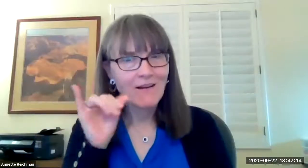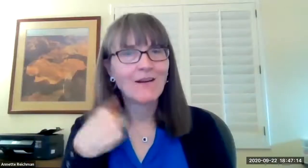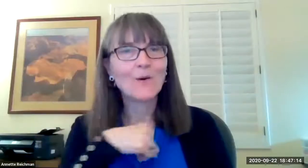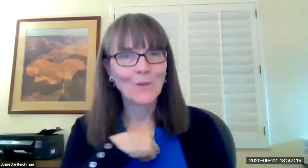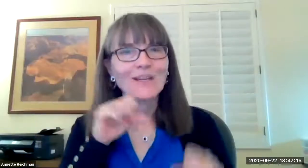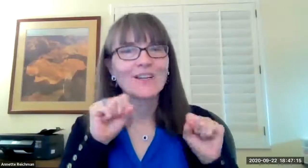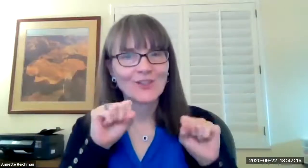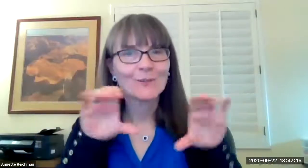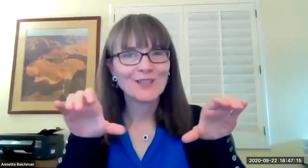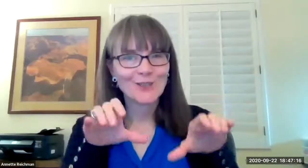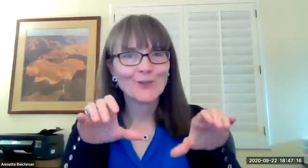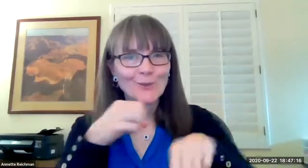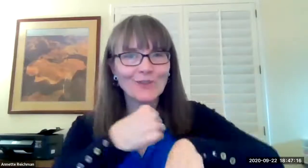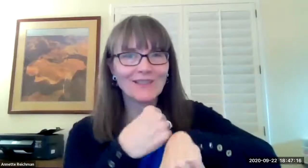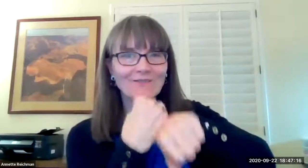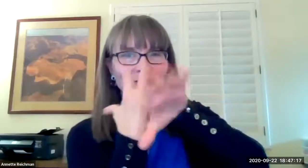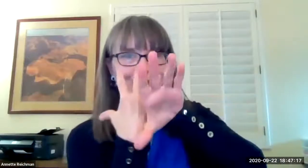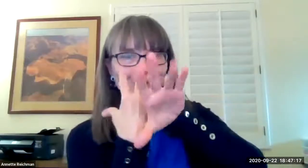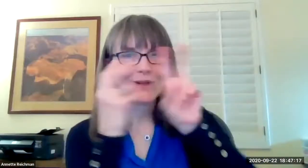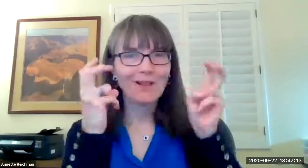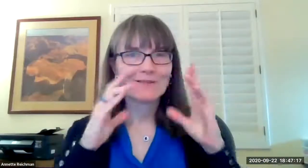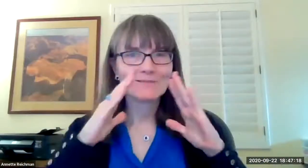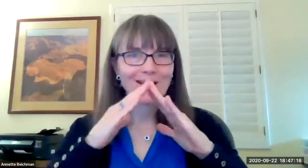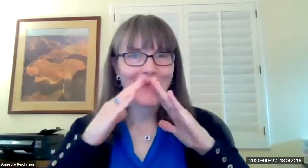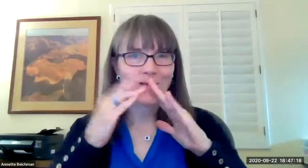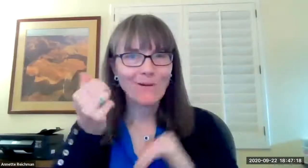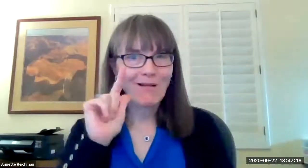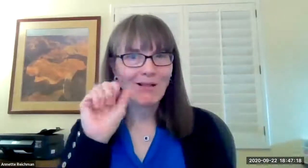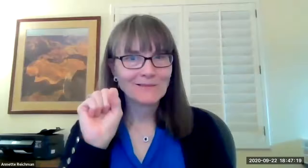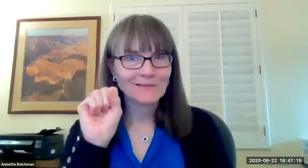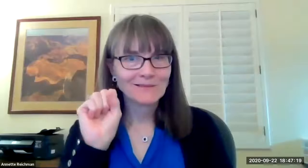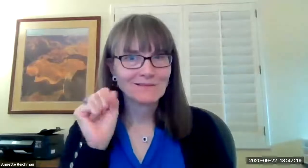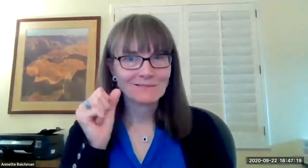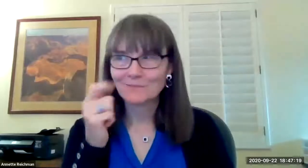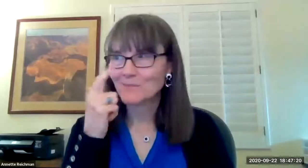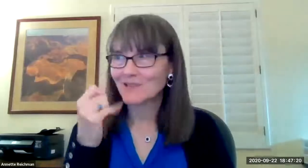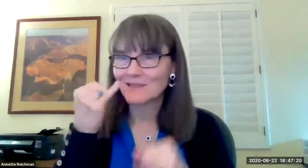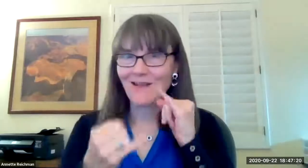before this event um from this now we've